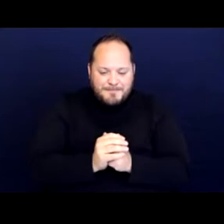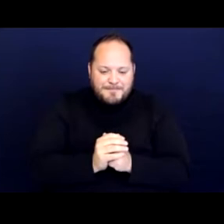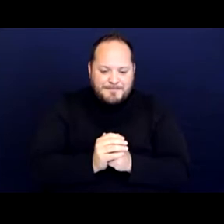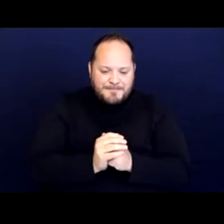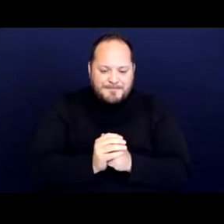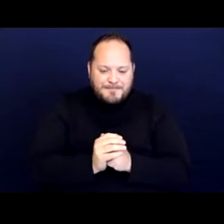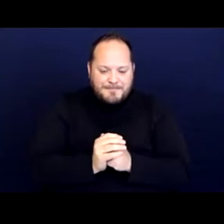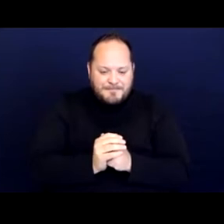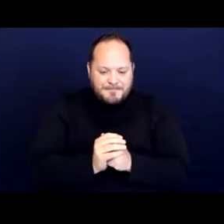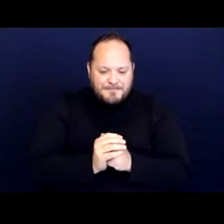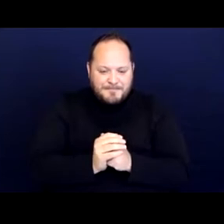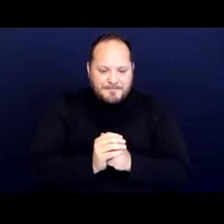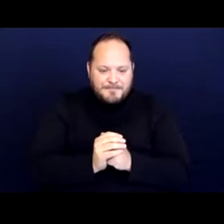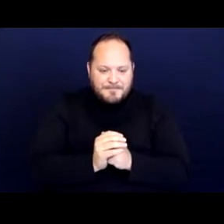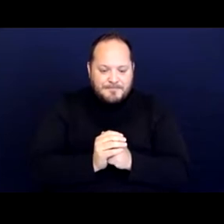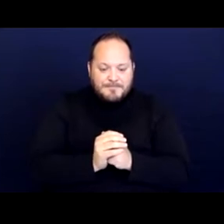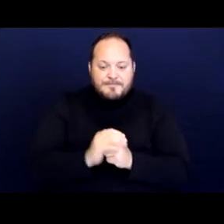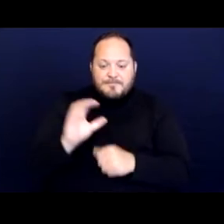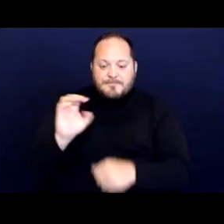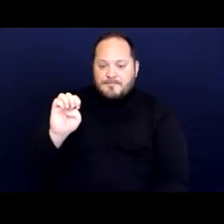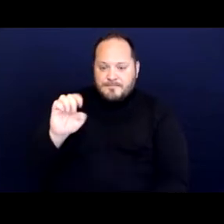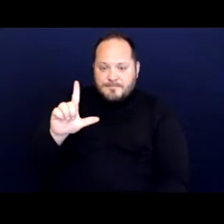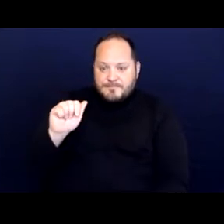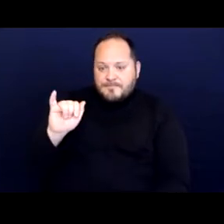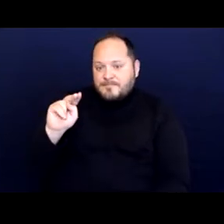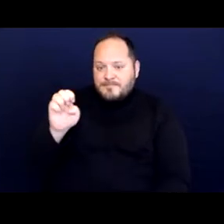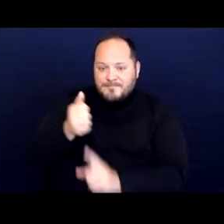And then Elaine is just gonna walk through this slide for us as well.